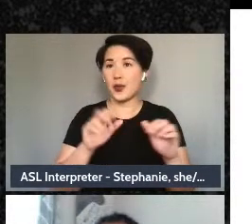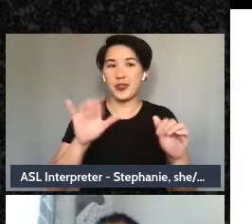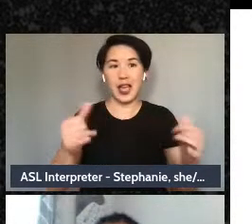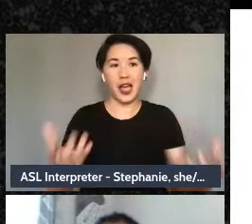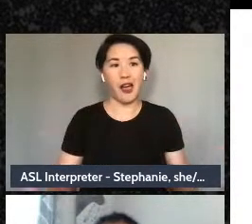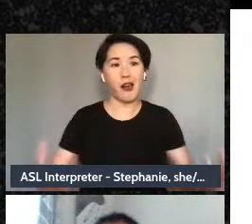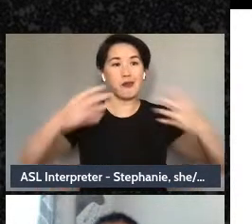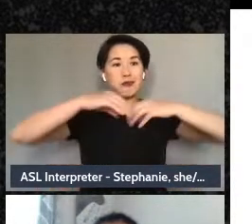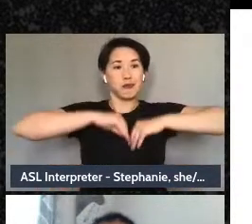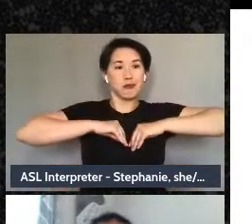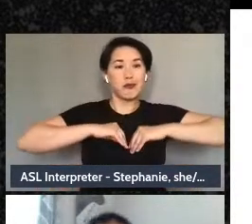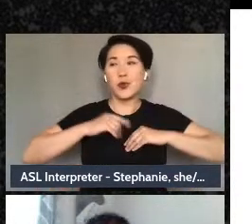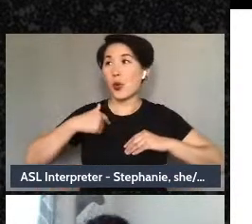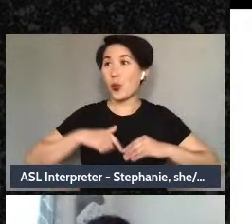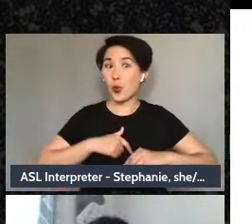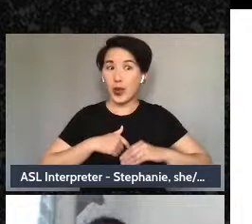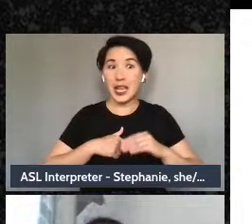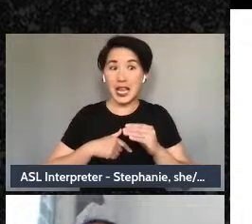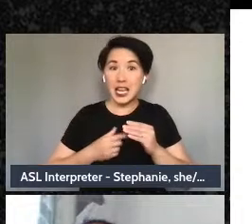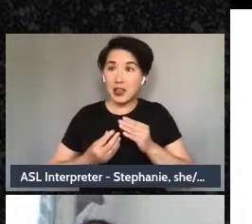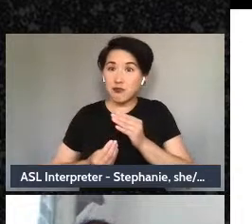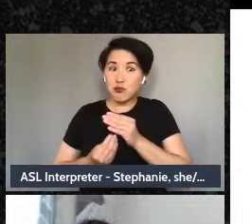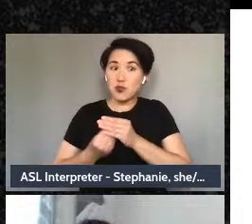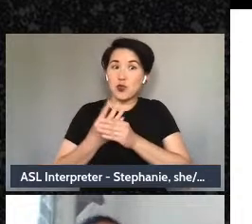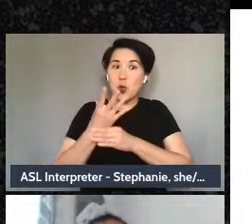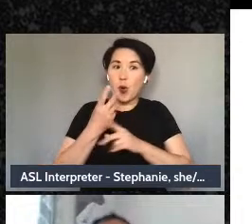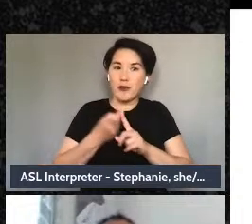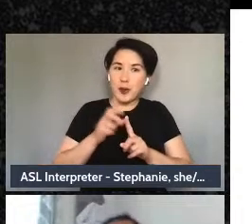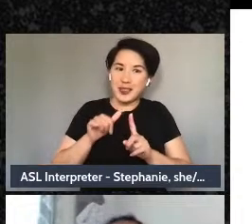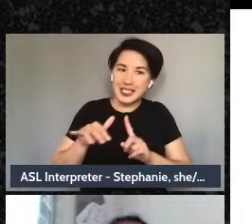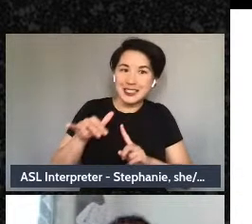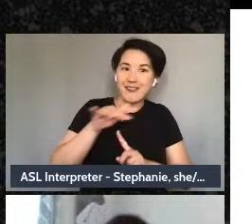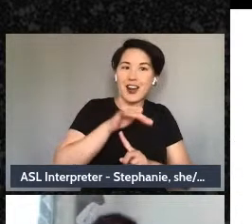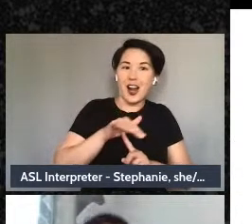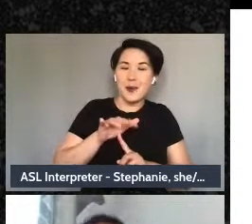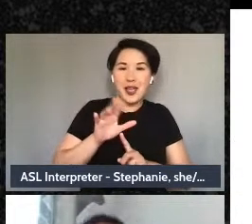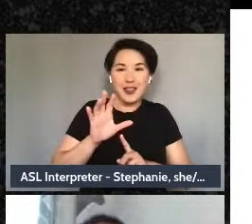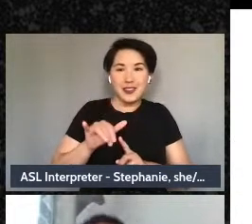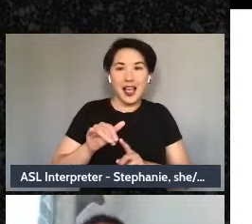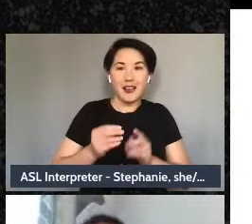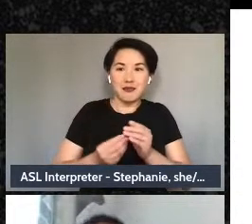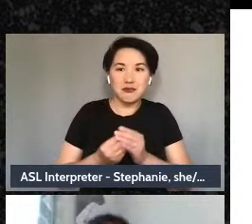that we've grown out of so what does it look like to really do some work of pouring soaring through